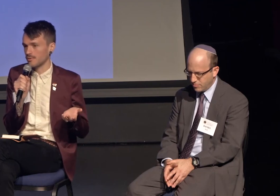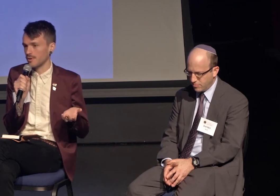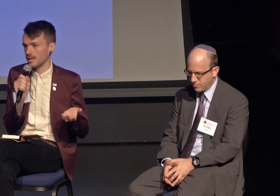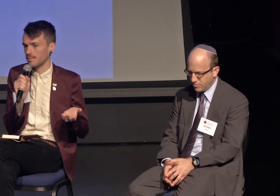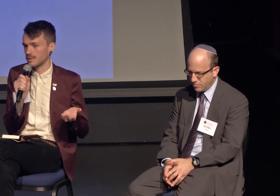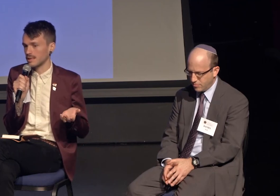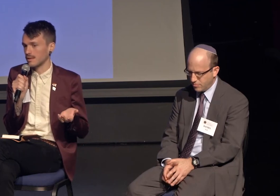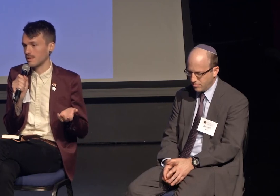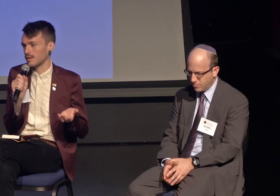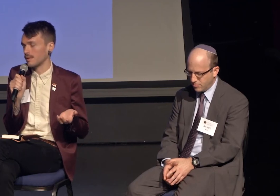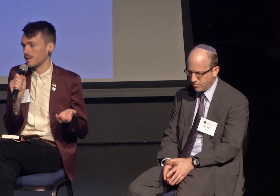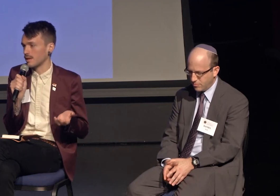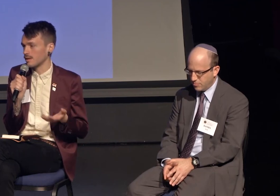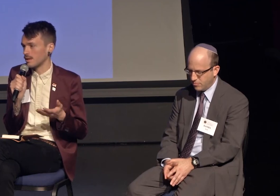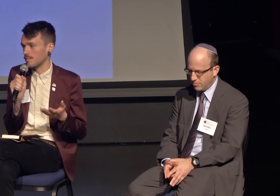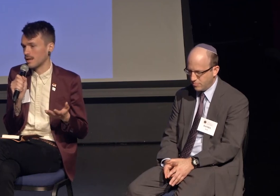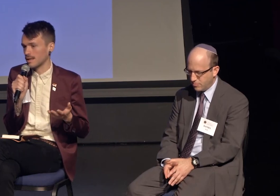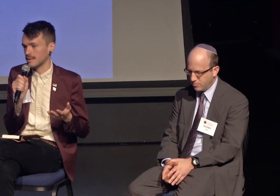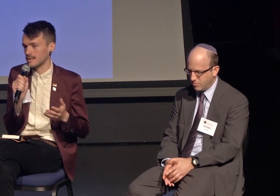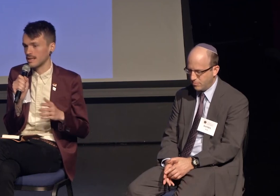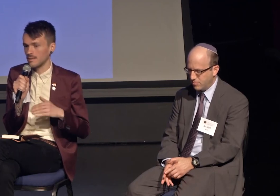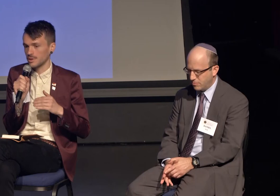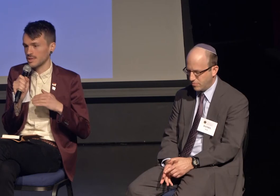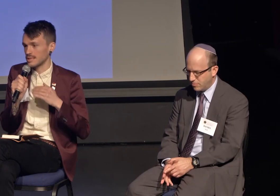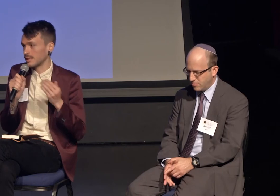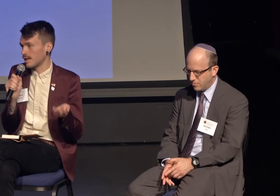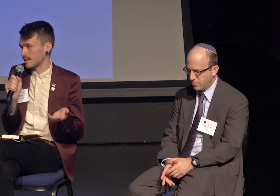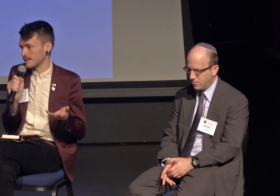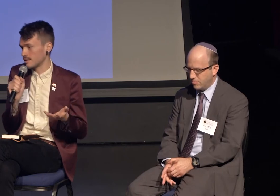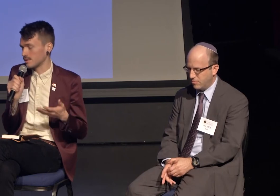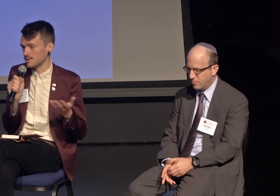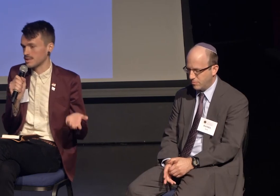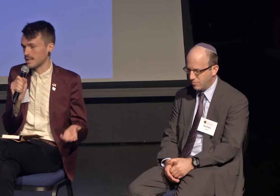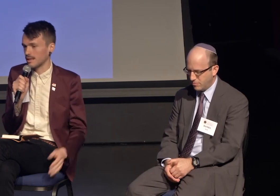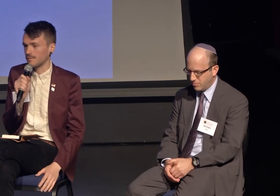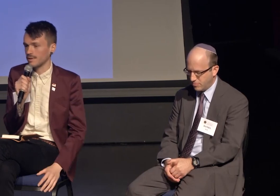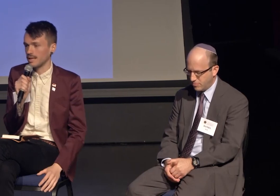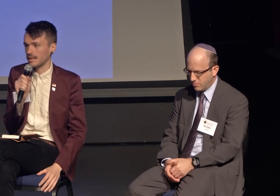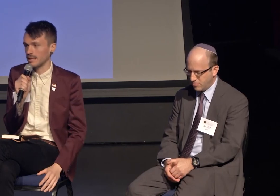particularly among younger Americans, which is the nones, the religiously unaffiliated.